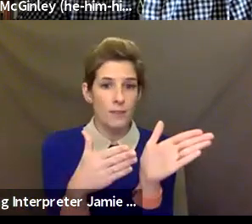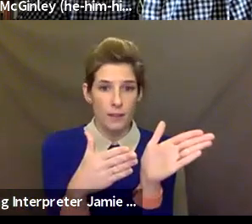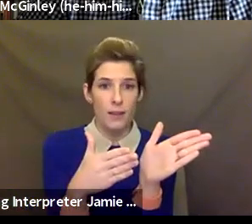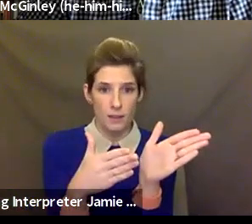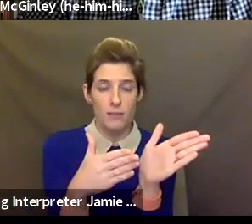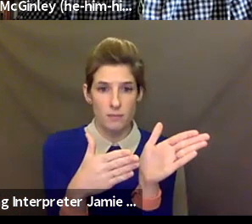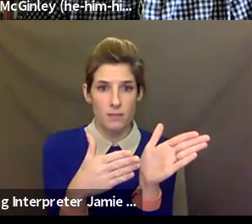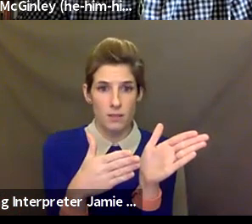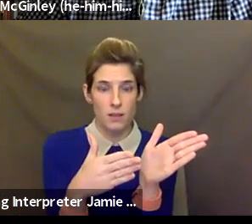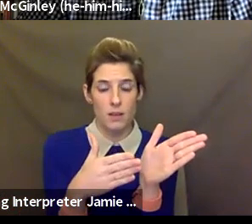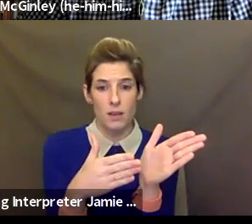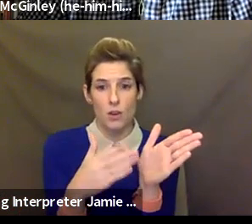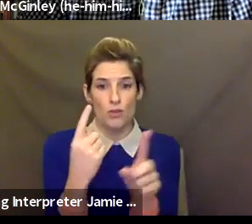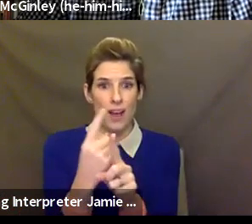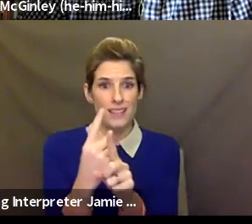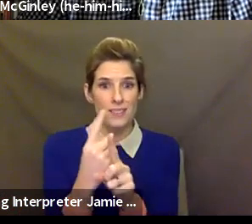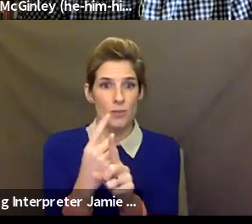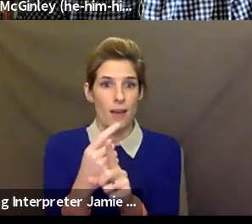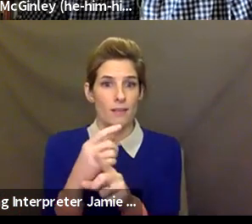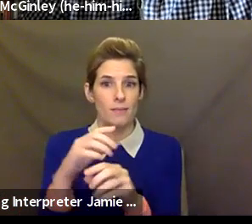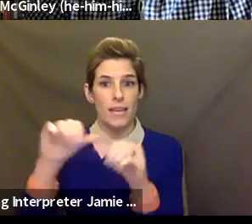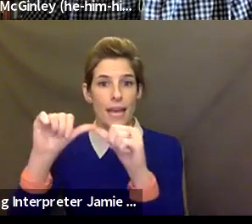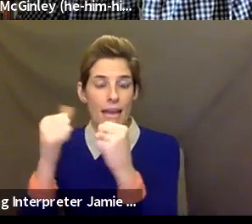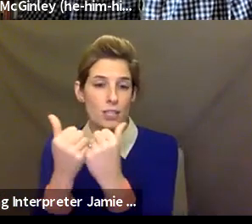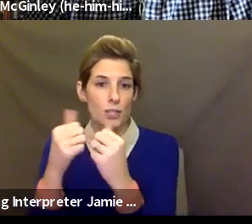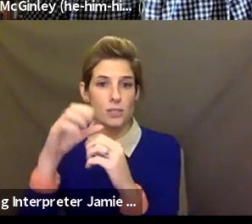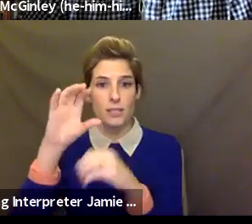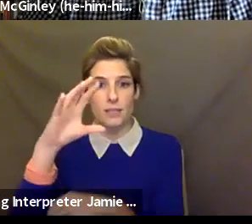presence of the organization has shifted, and the capacity of all